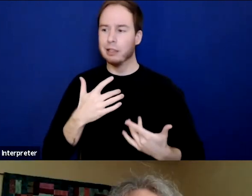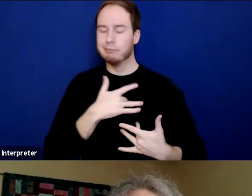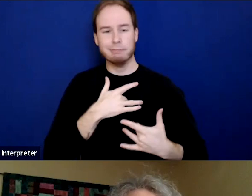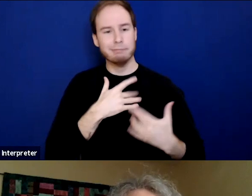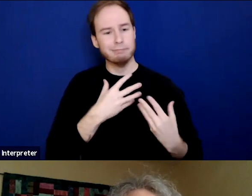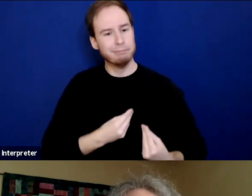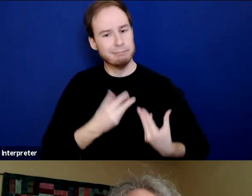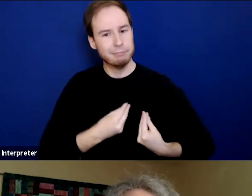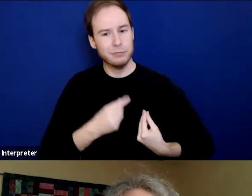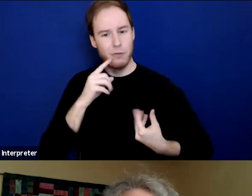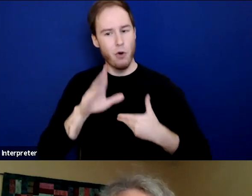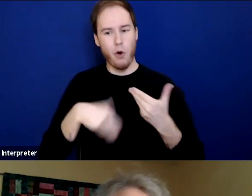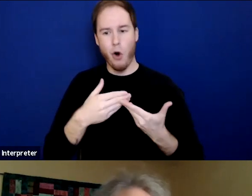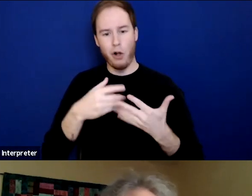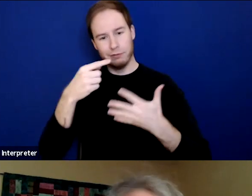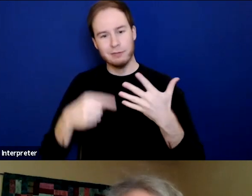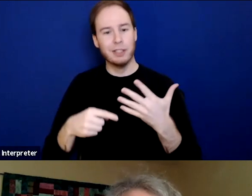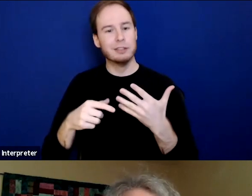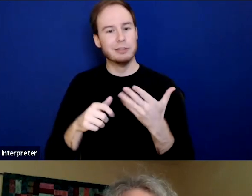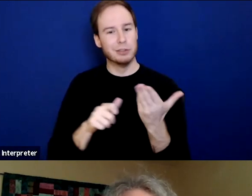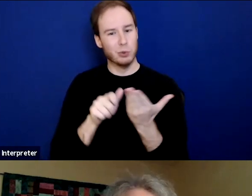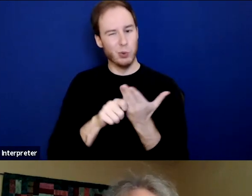in all of this toolkit content that we have.